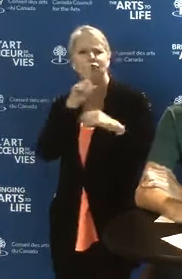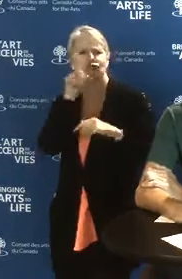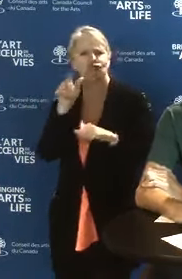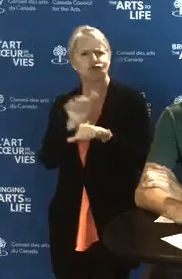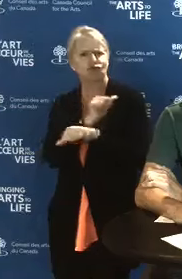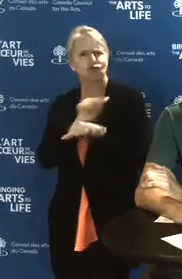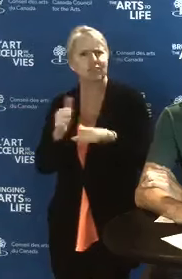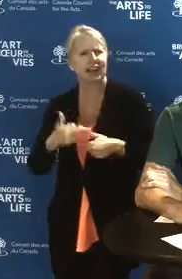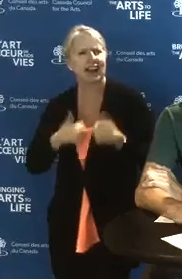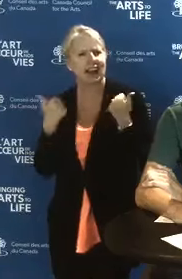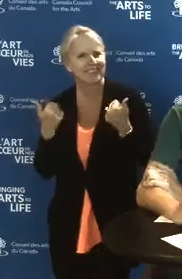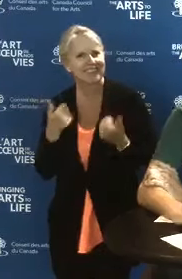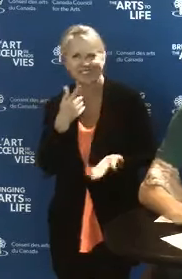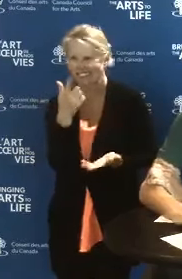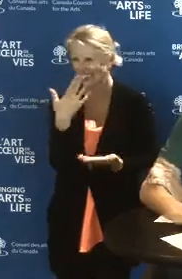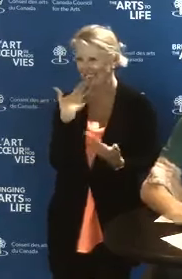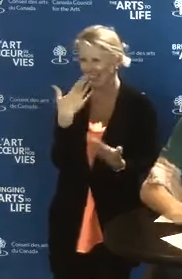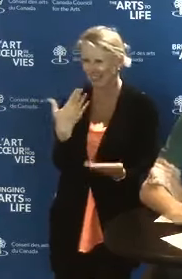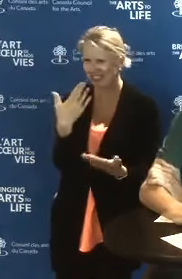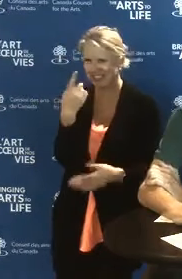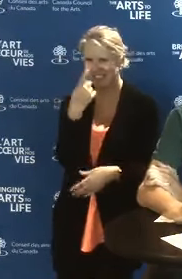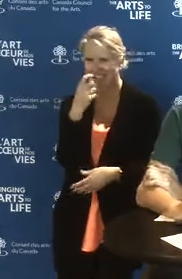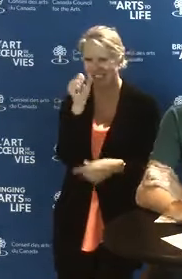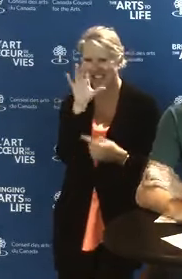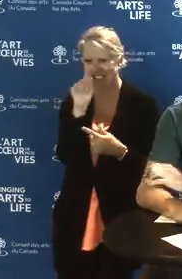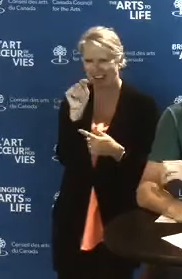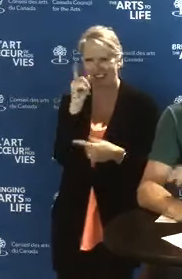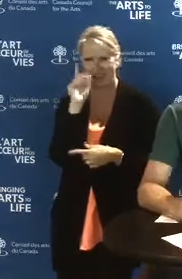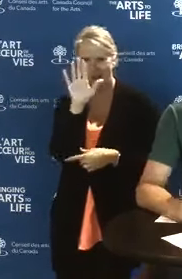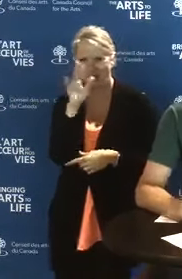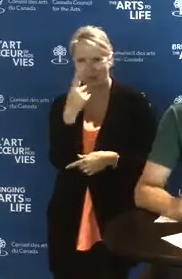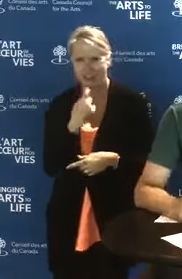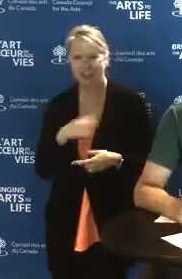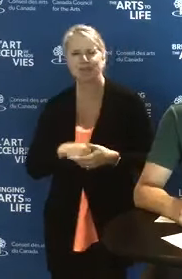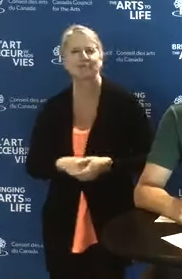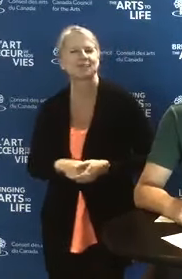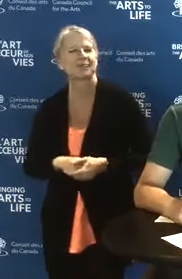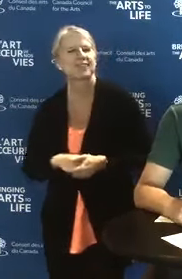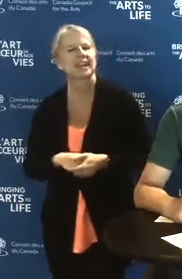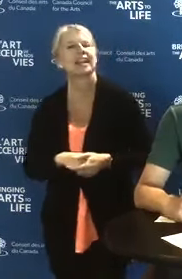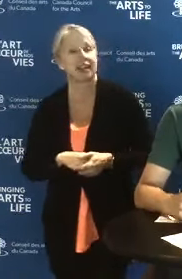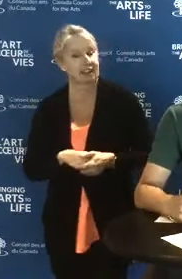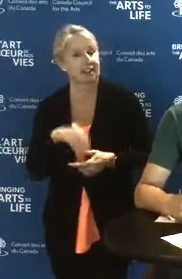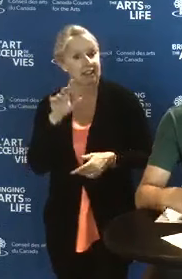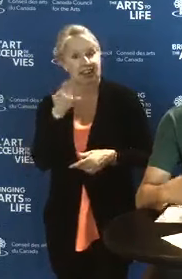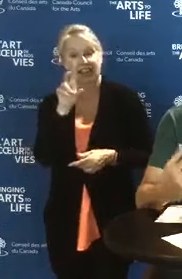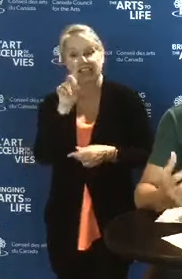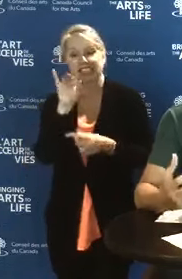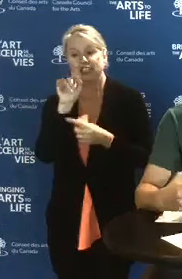That is a good question. Thanks, Scott, for the question. So think digital in broad terms.